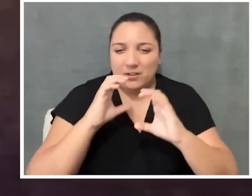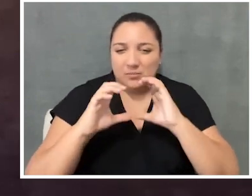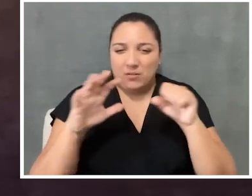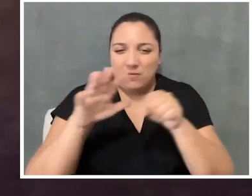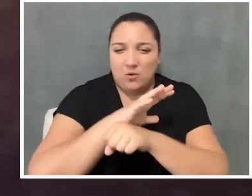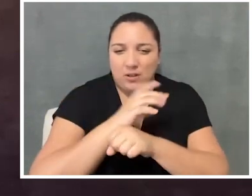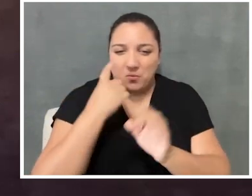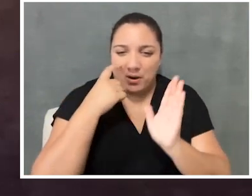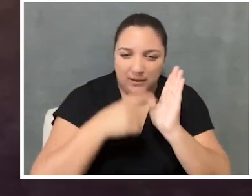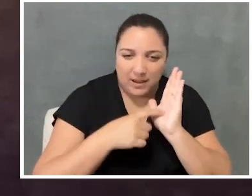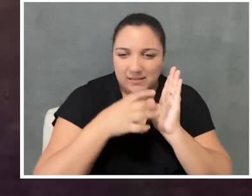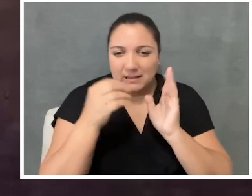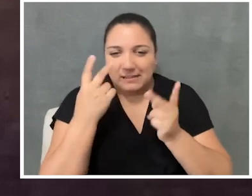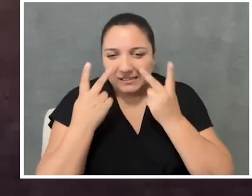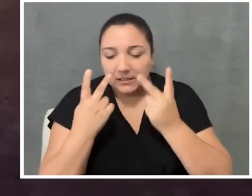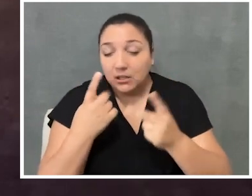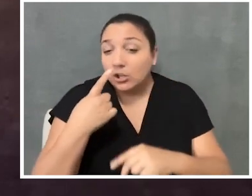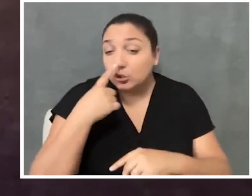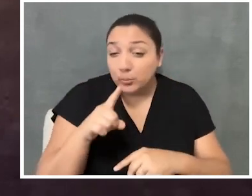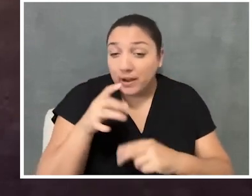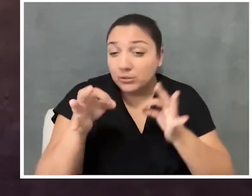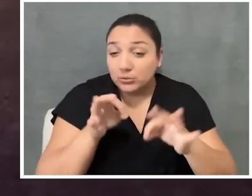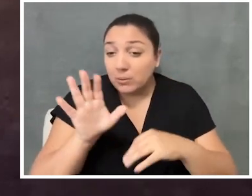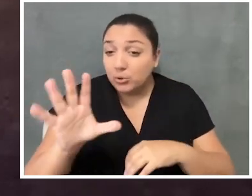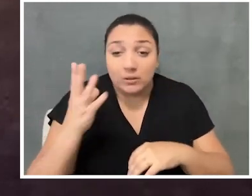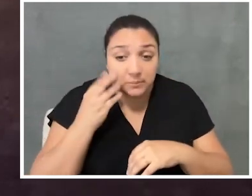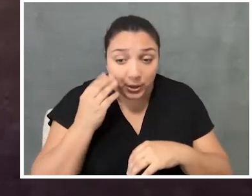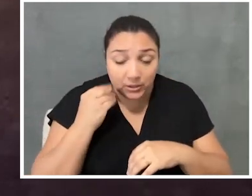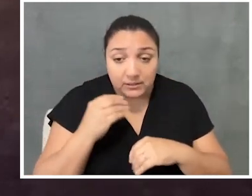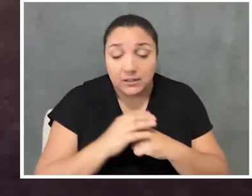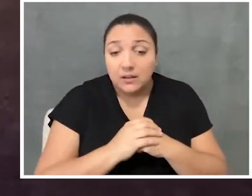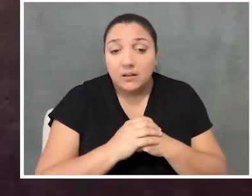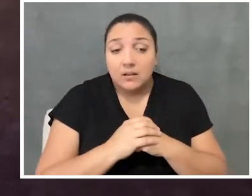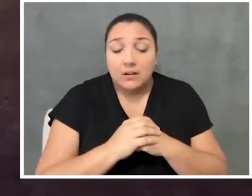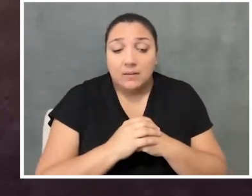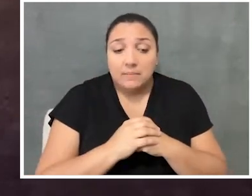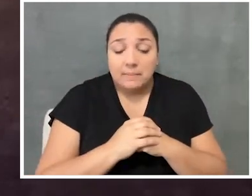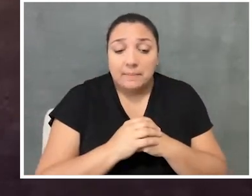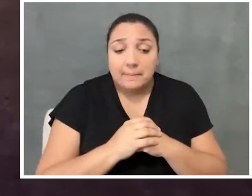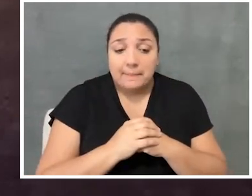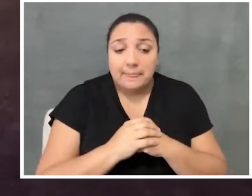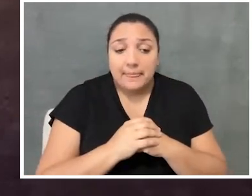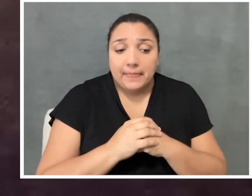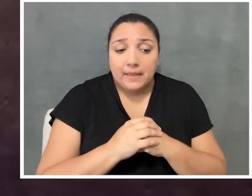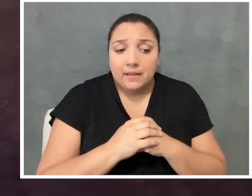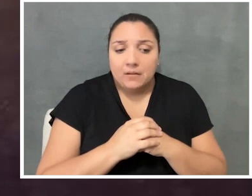So if you can talk about your experience and the importance of having an accessibility coordinator